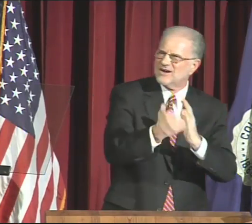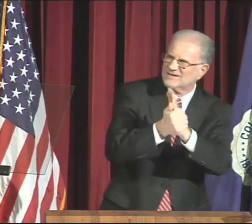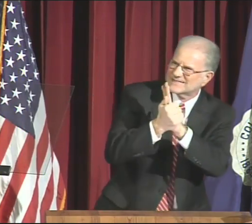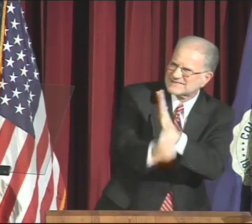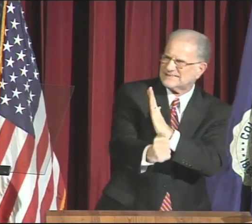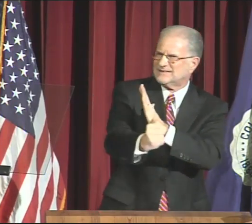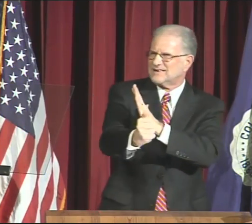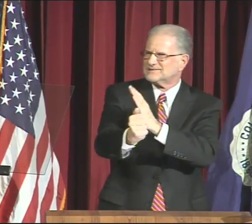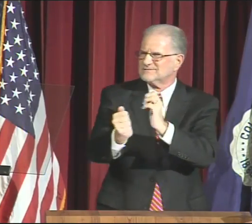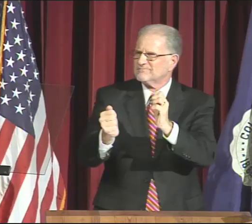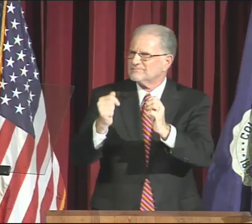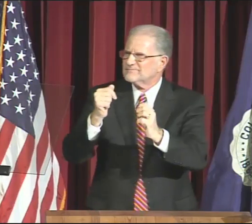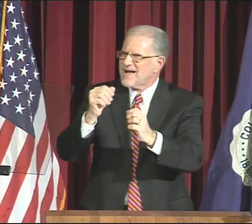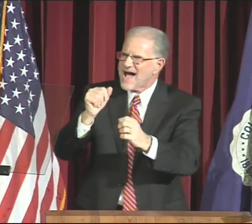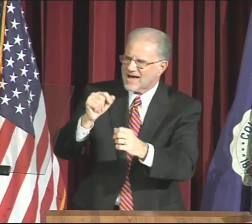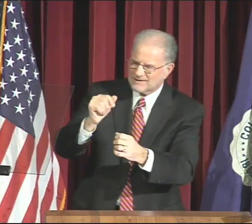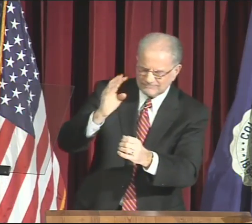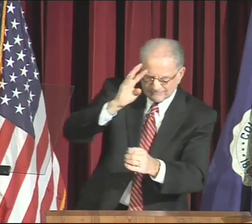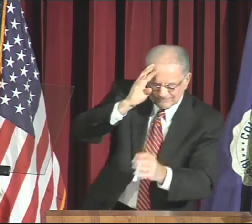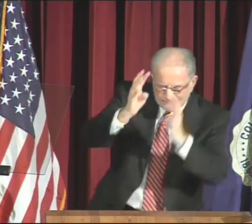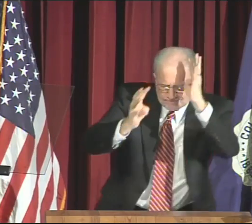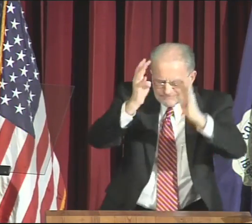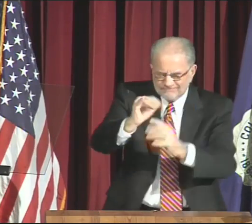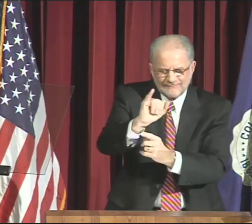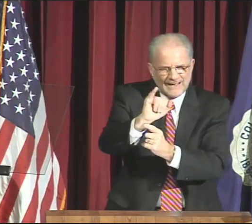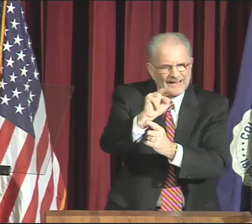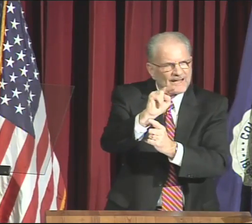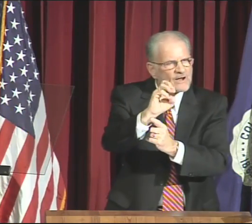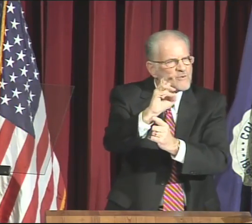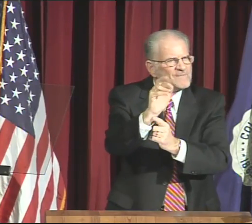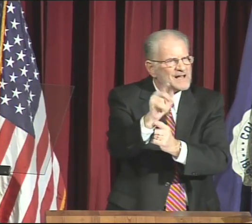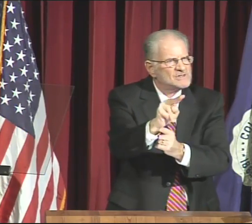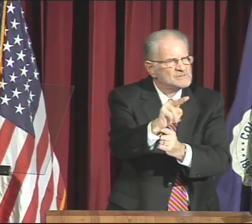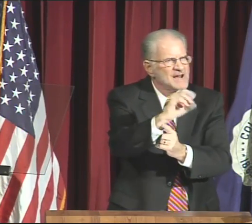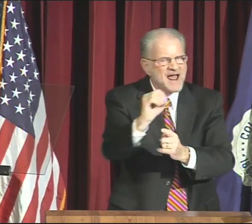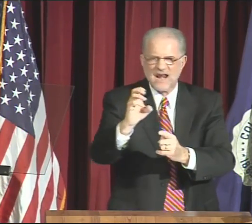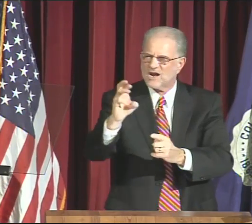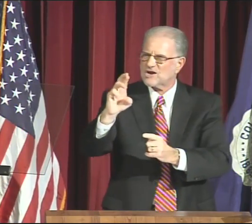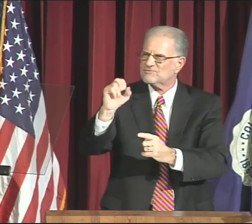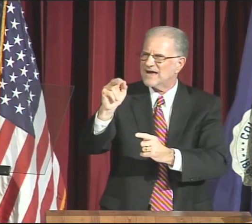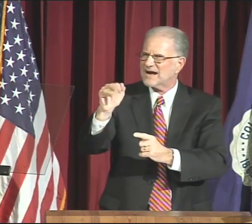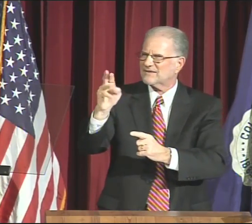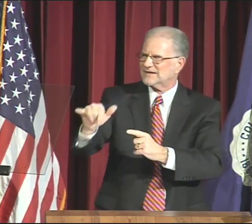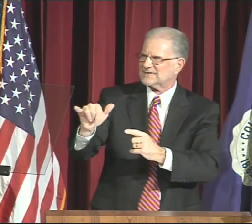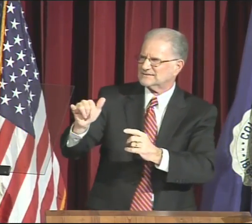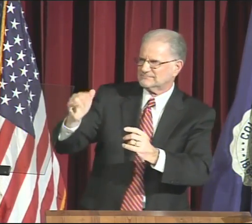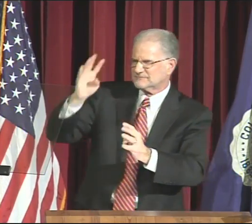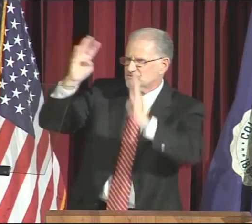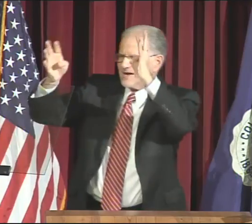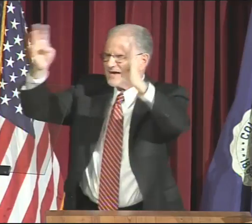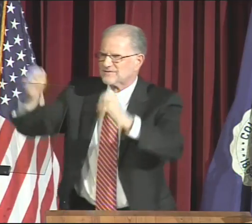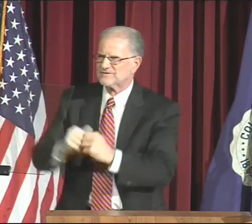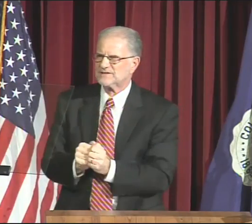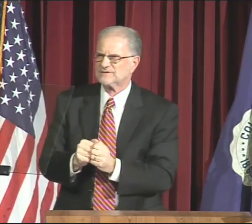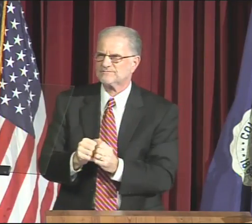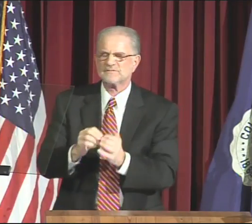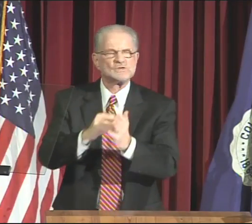in which students can exercise their skills at innovation and creativity.